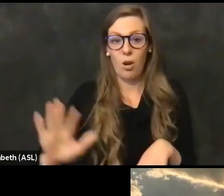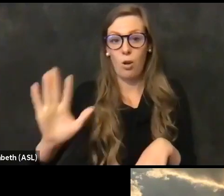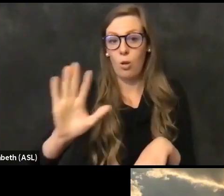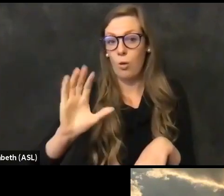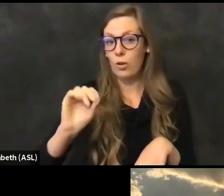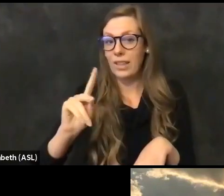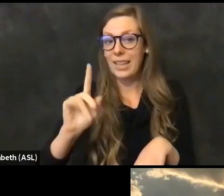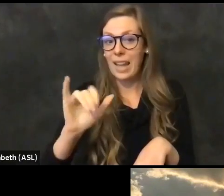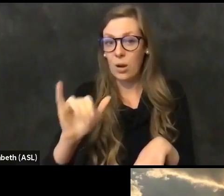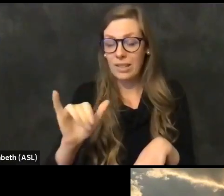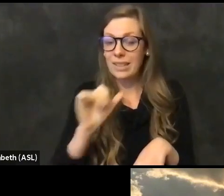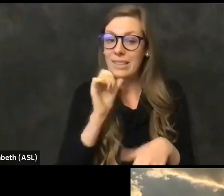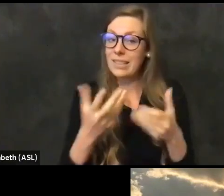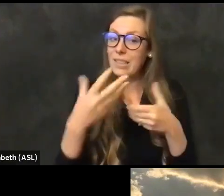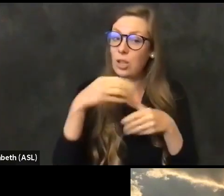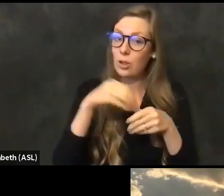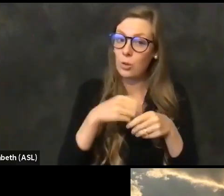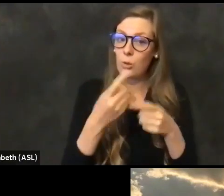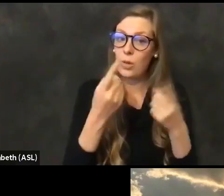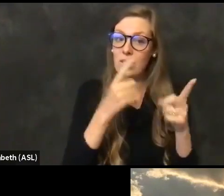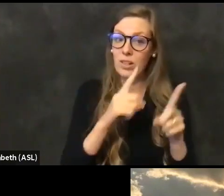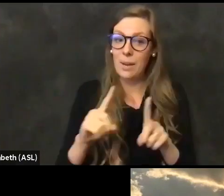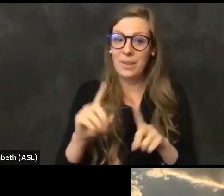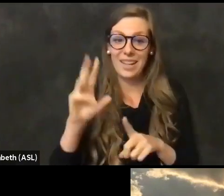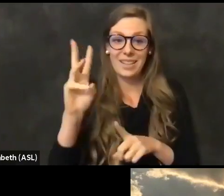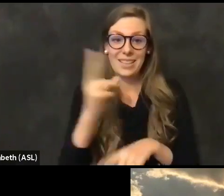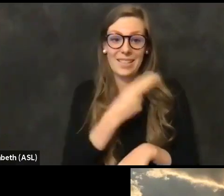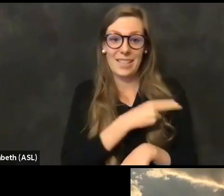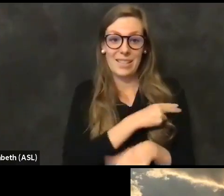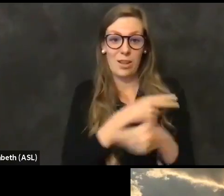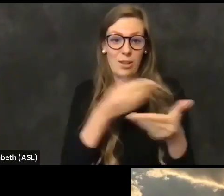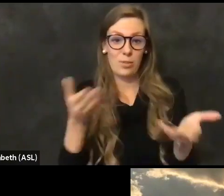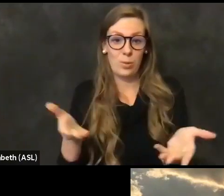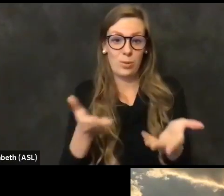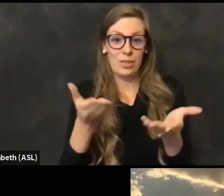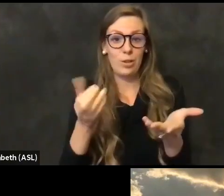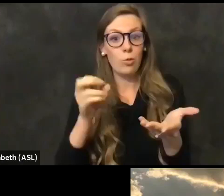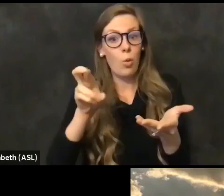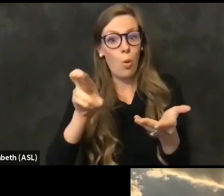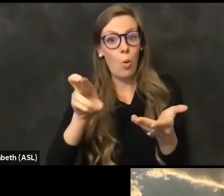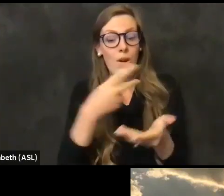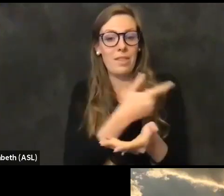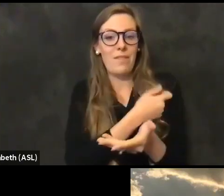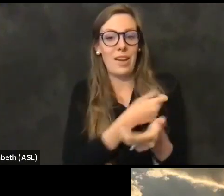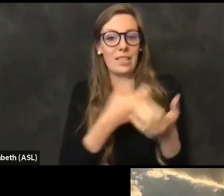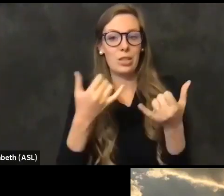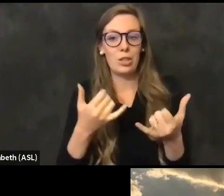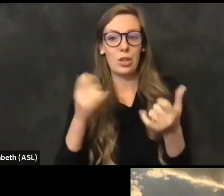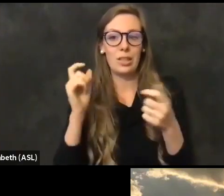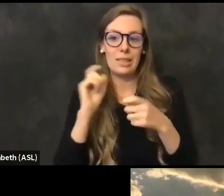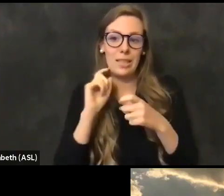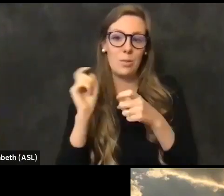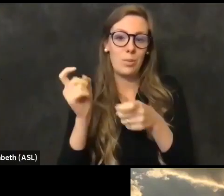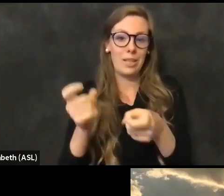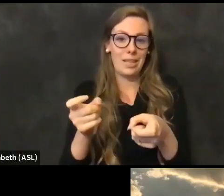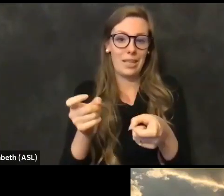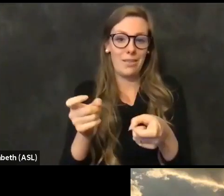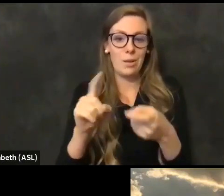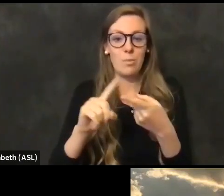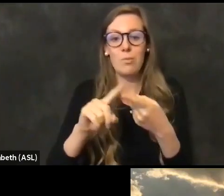vaccinations that are occurring at the six hospitals in our county or the vaccinations currently being distributed by CBS and Walgreens.